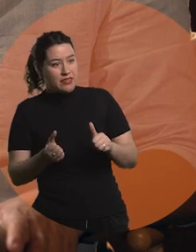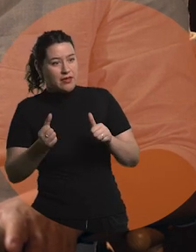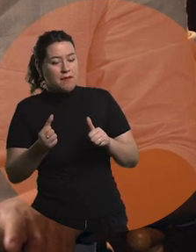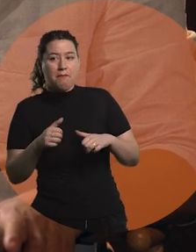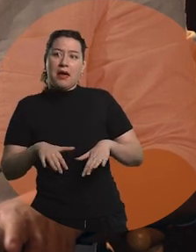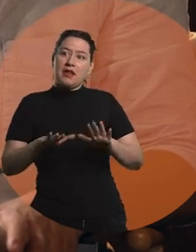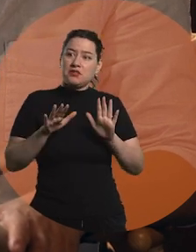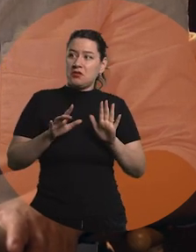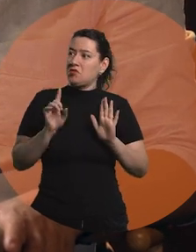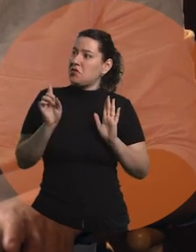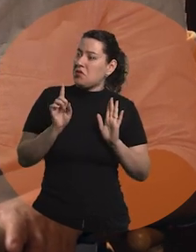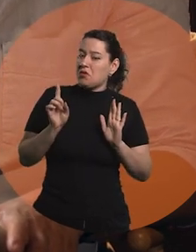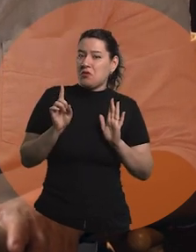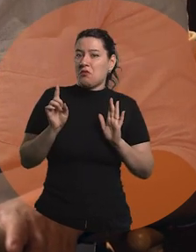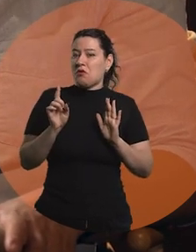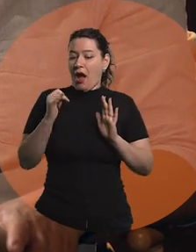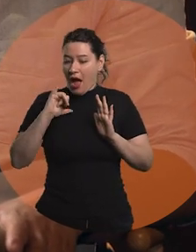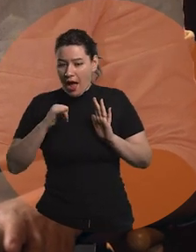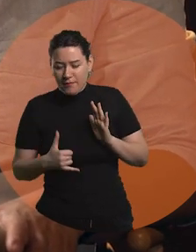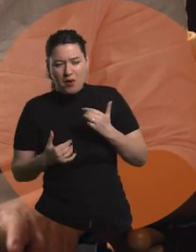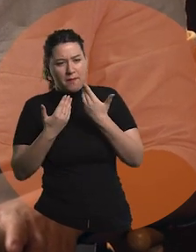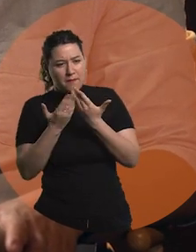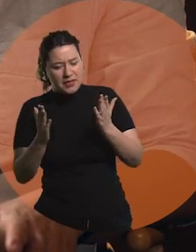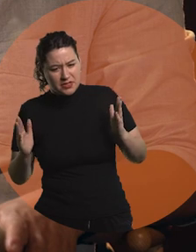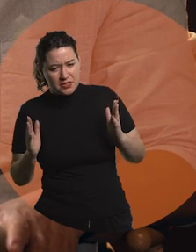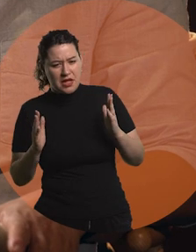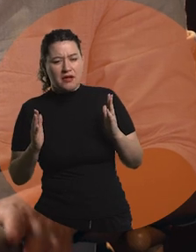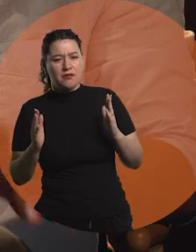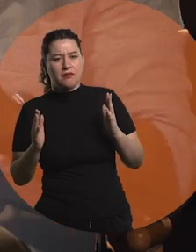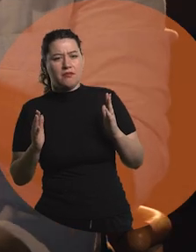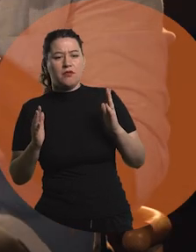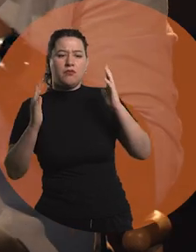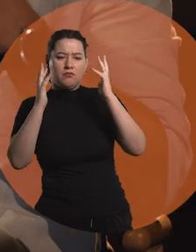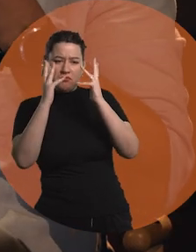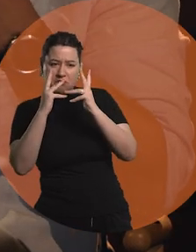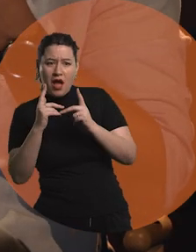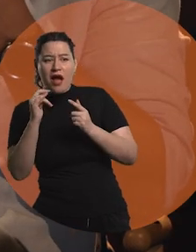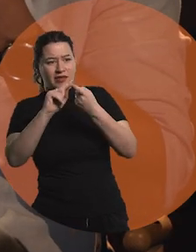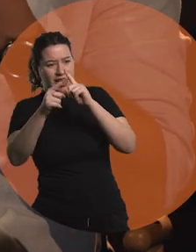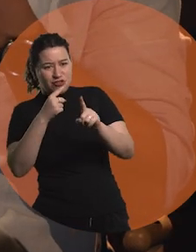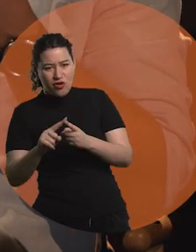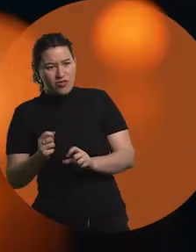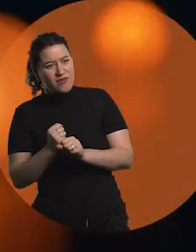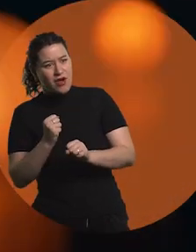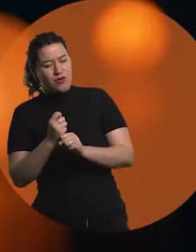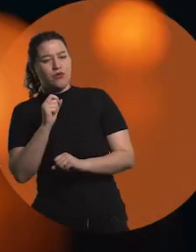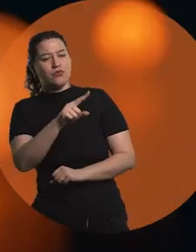though they may seem dissimilar, when one actually begins to order them, they are related.